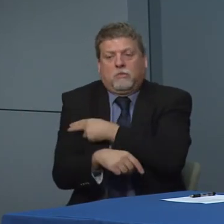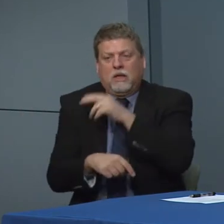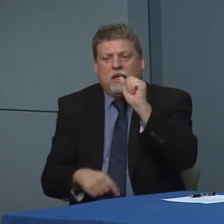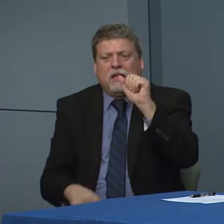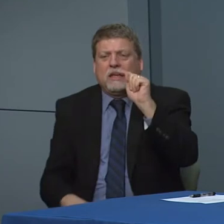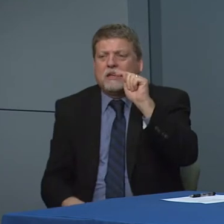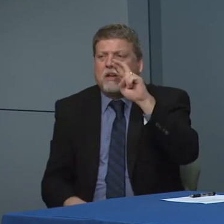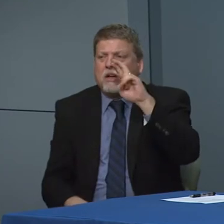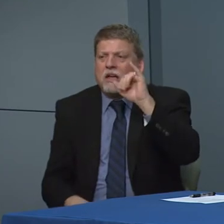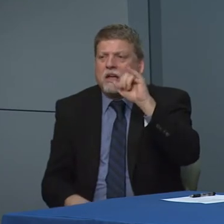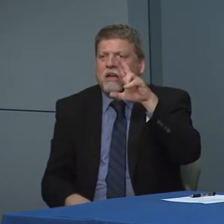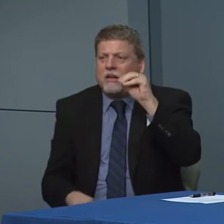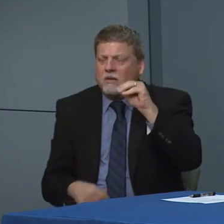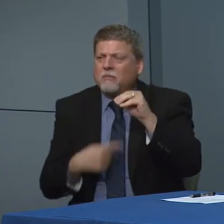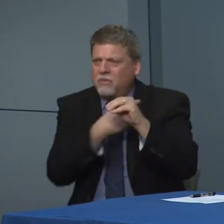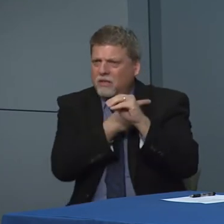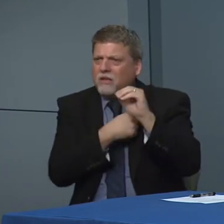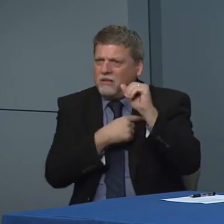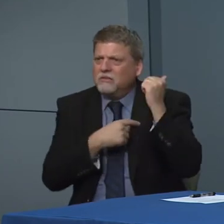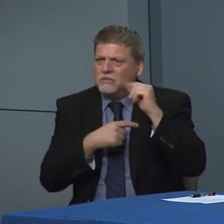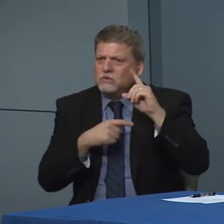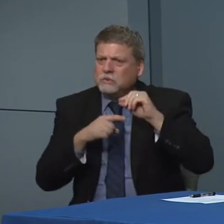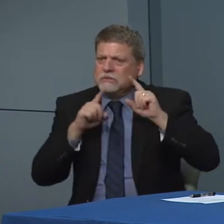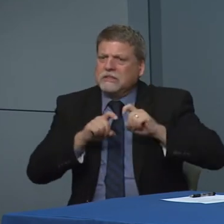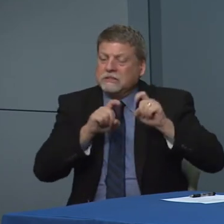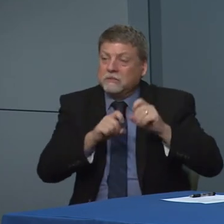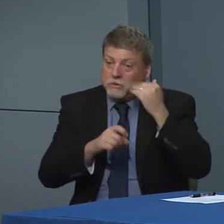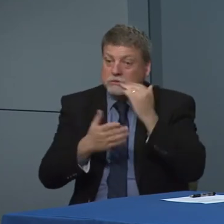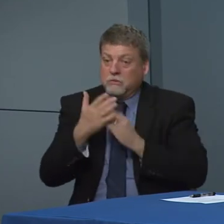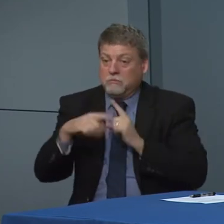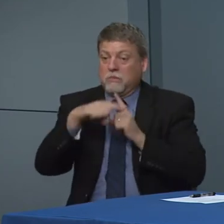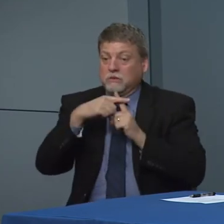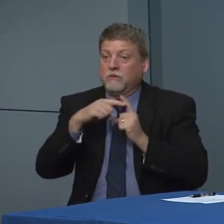testing. Cup number of our positive cases were from that